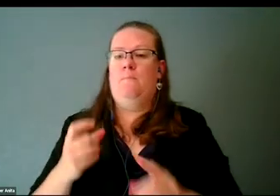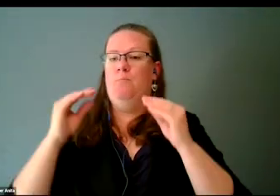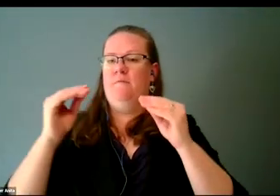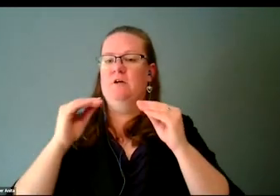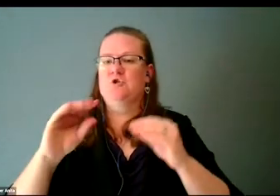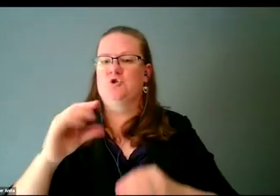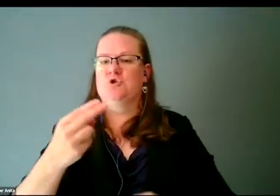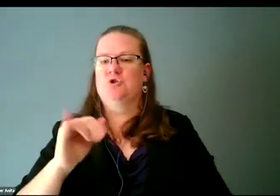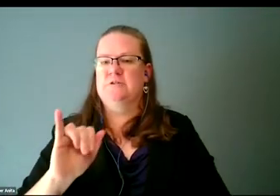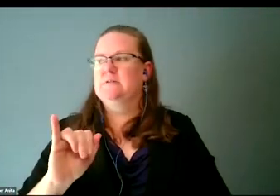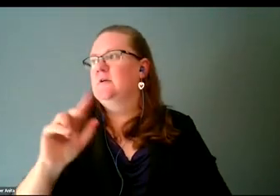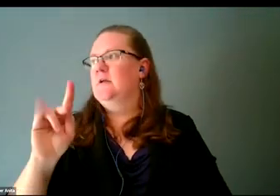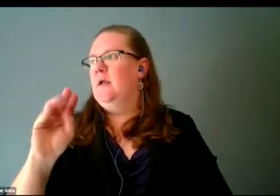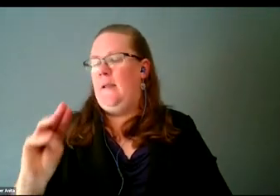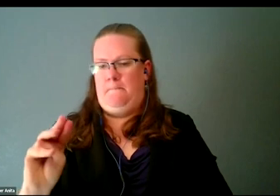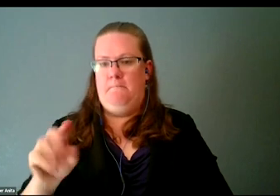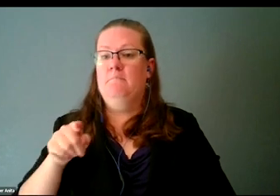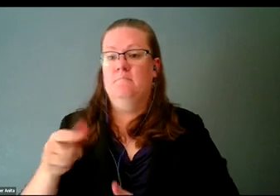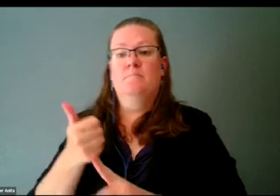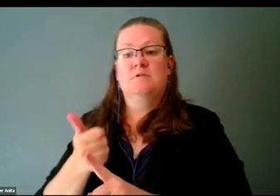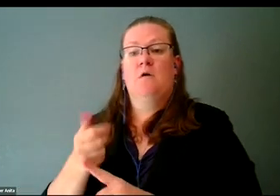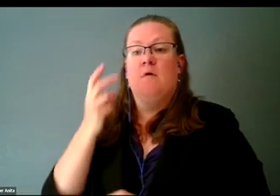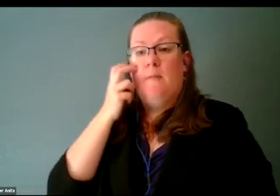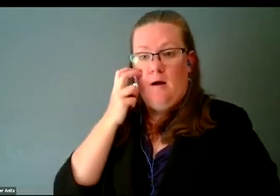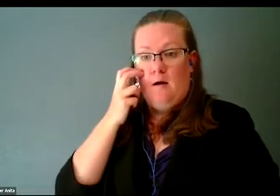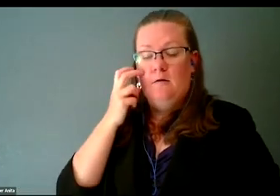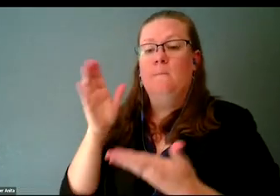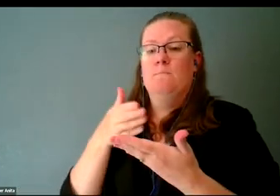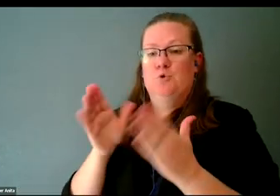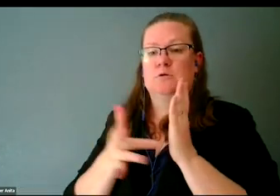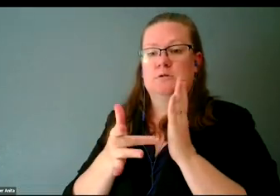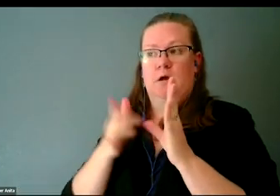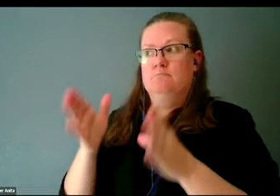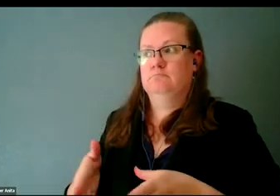a blind music technologist and Flo Tools is everywhere.